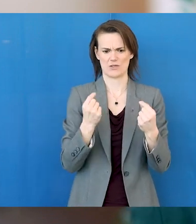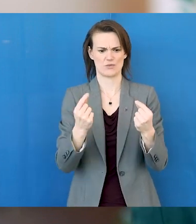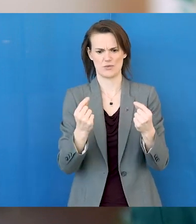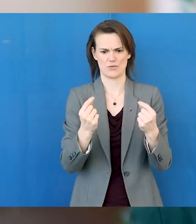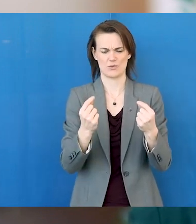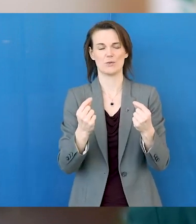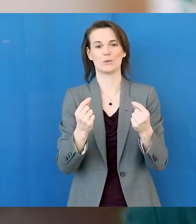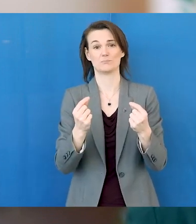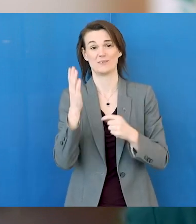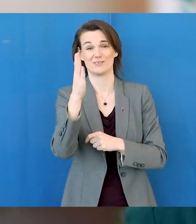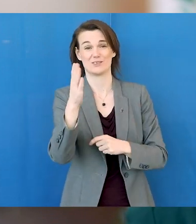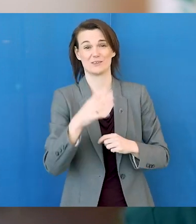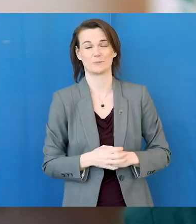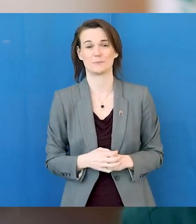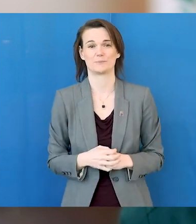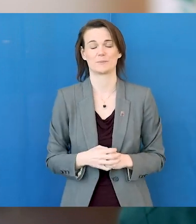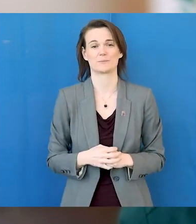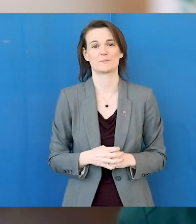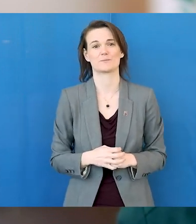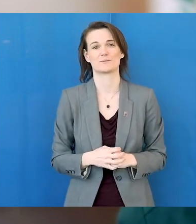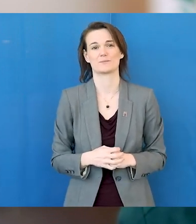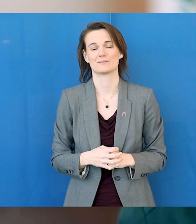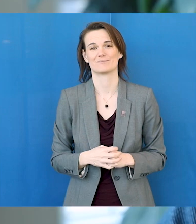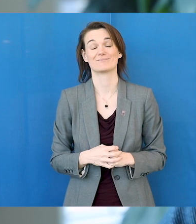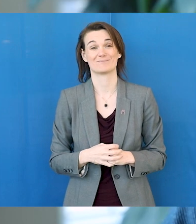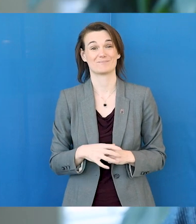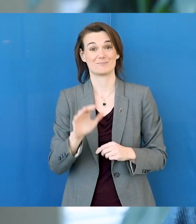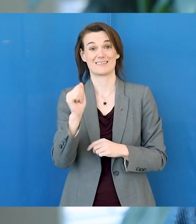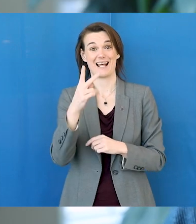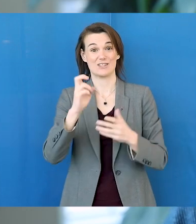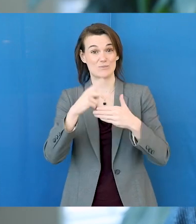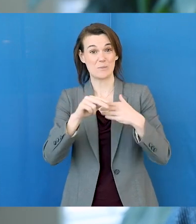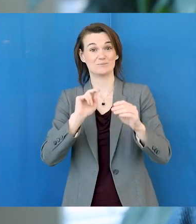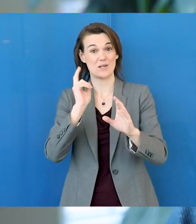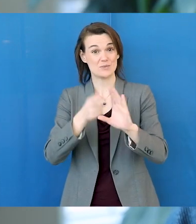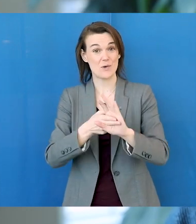want to take their lives and careers next. Some things that have changed for me since joining